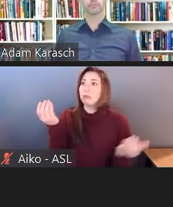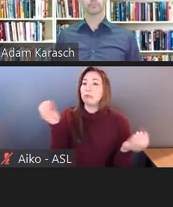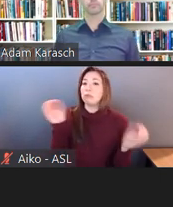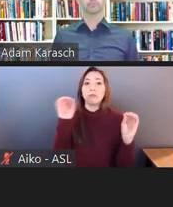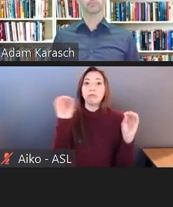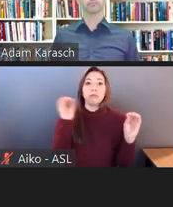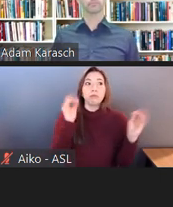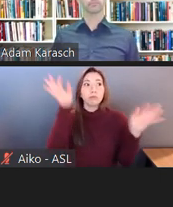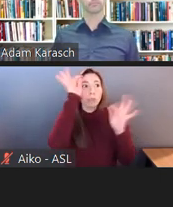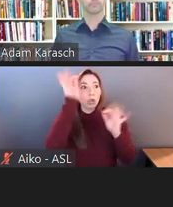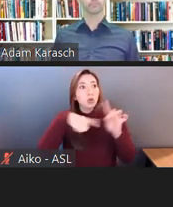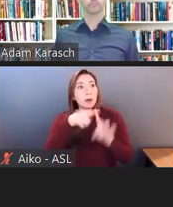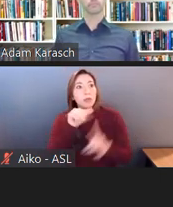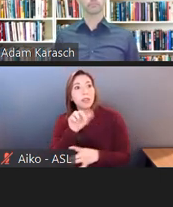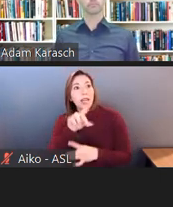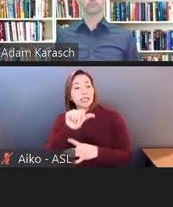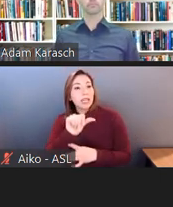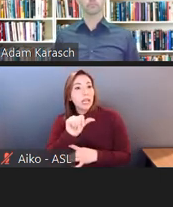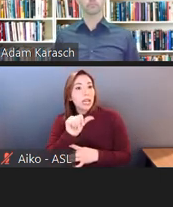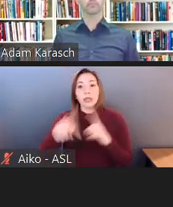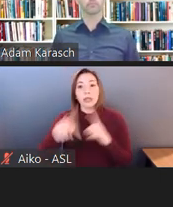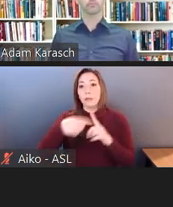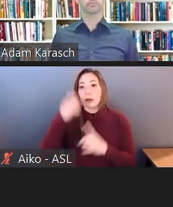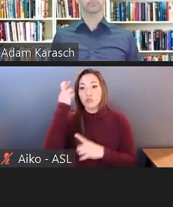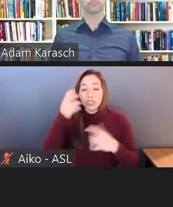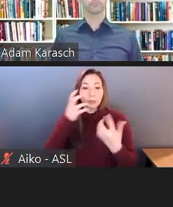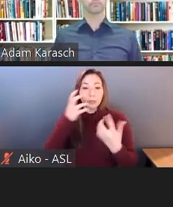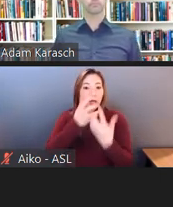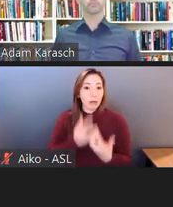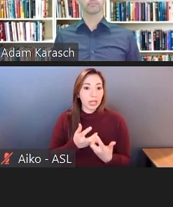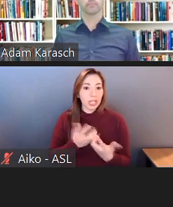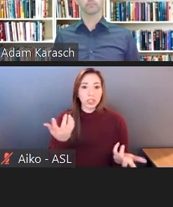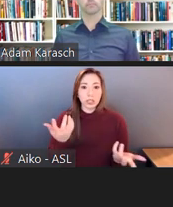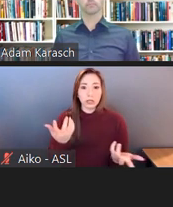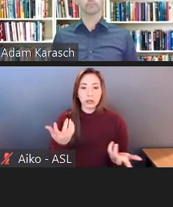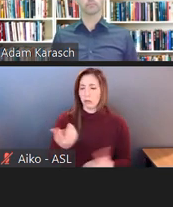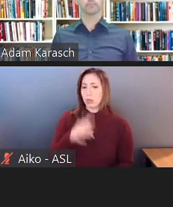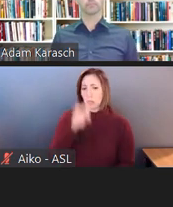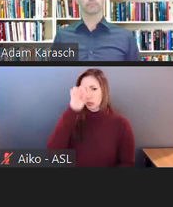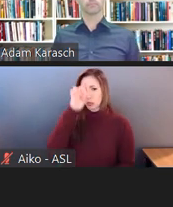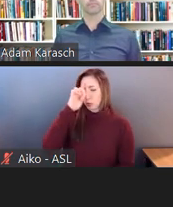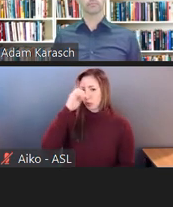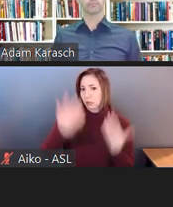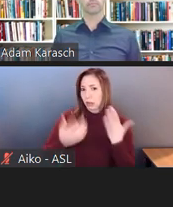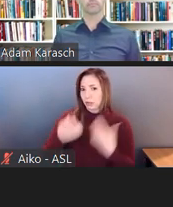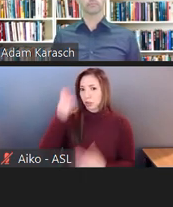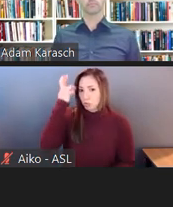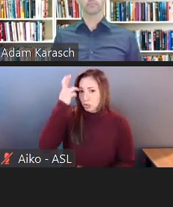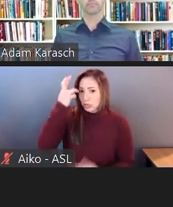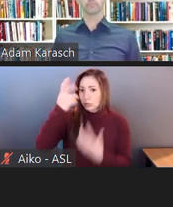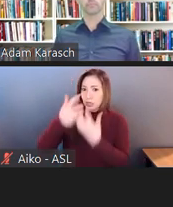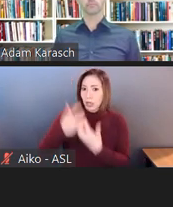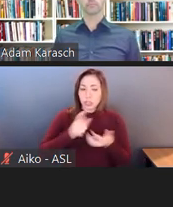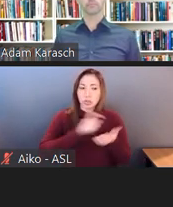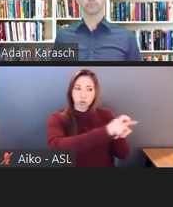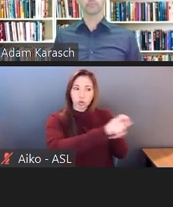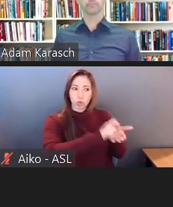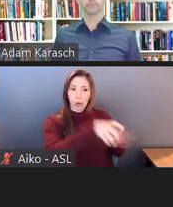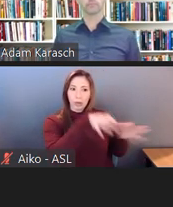Is it a reasonable accommodation to have a supervisor write instructions or to provide a meeting